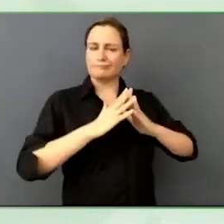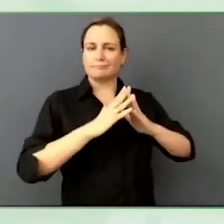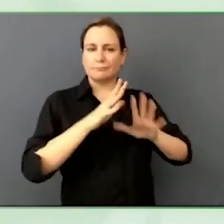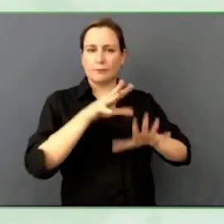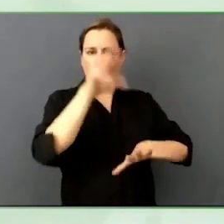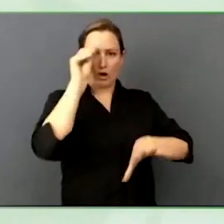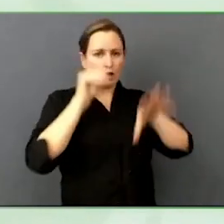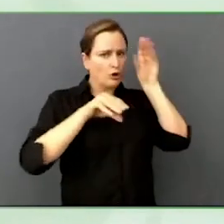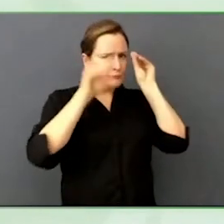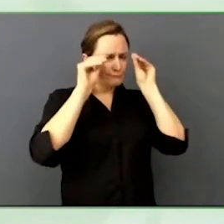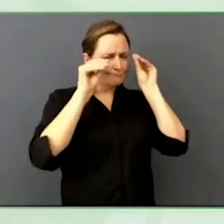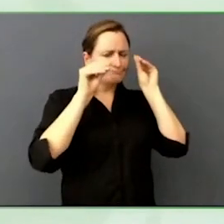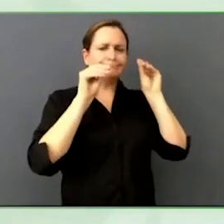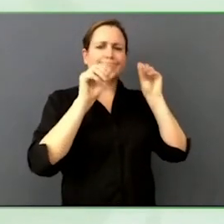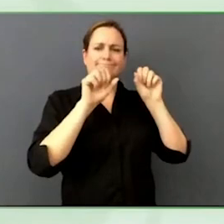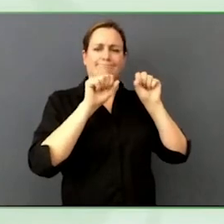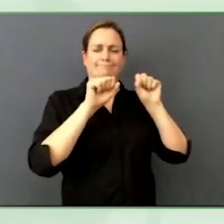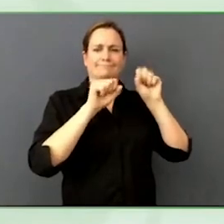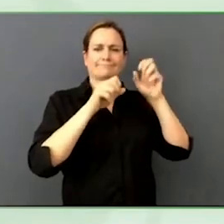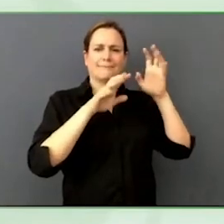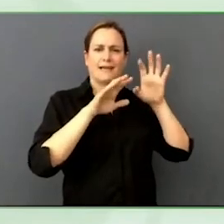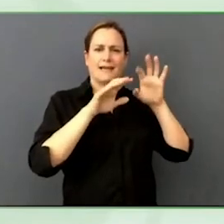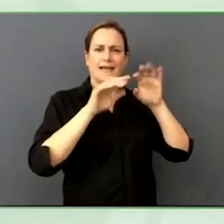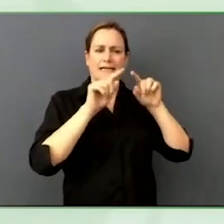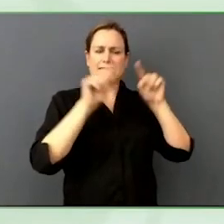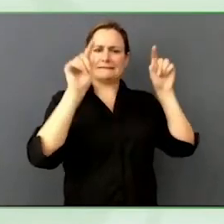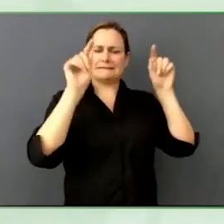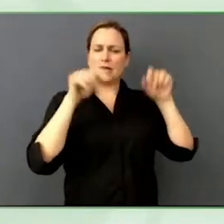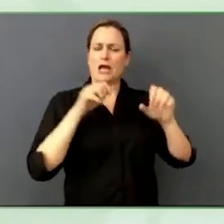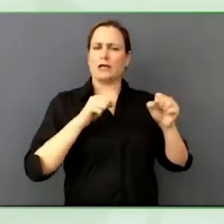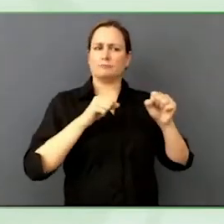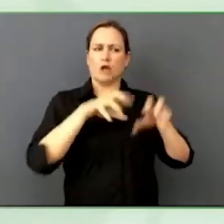It is an immersive education experience.